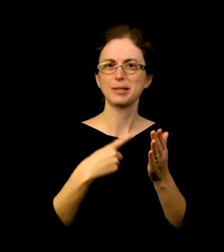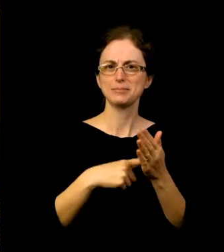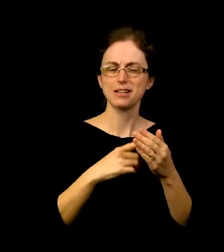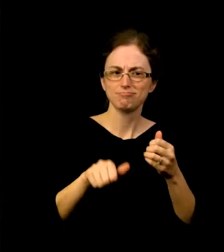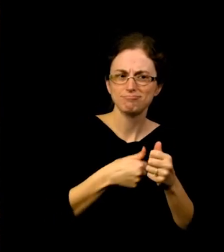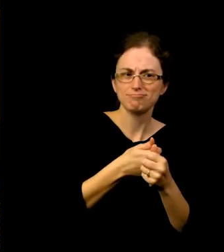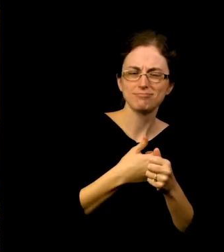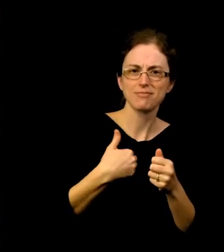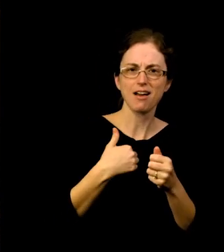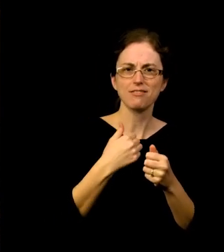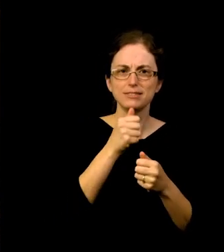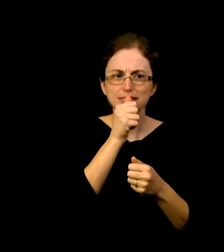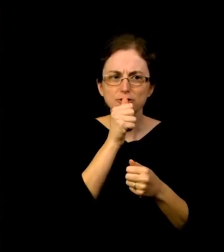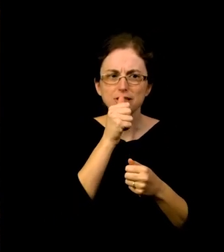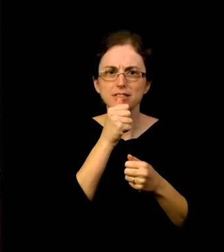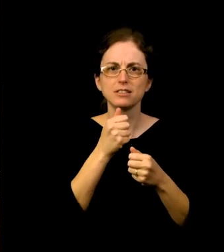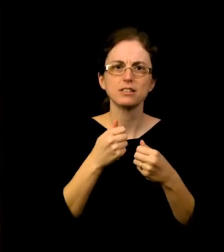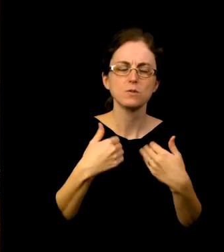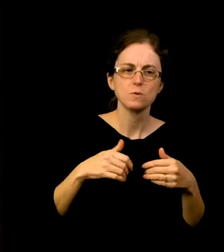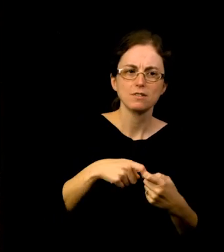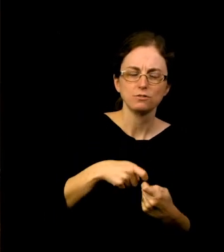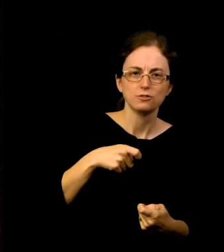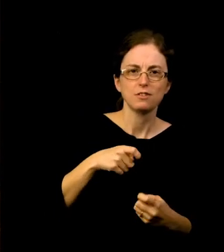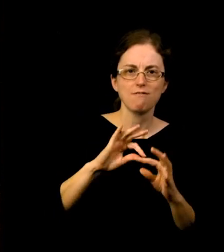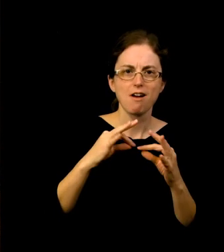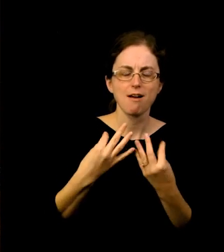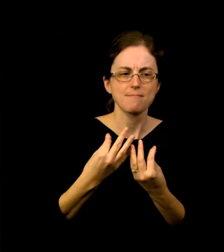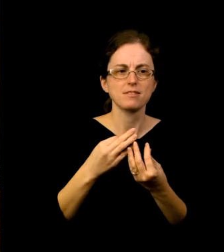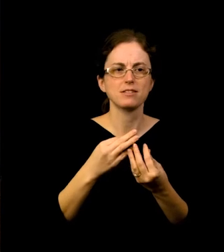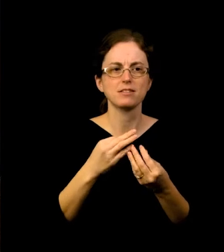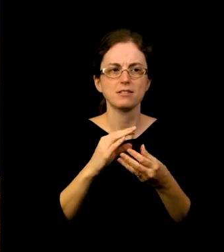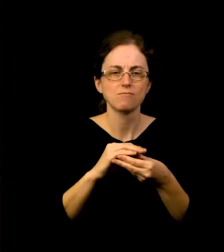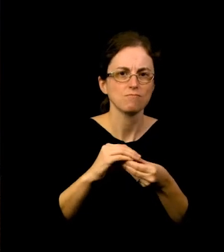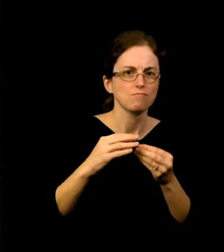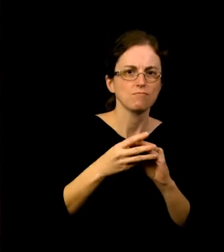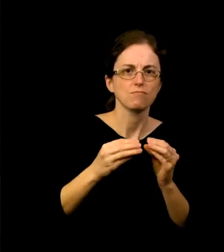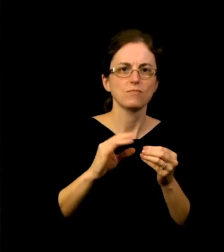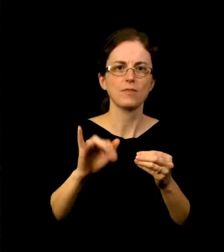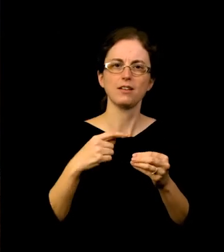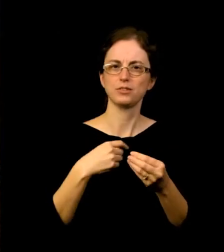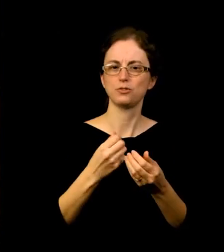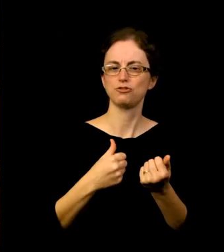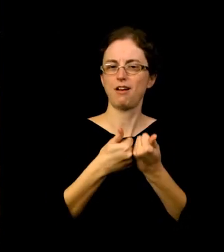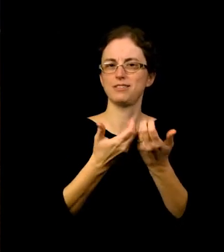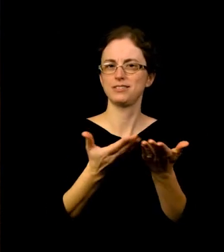the surface, challenging the viewer to construct the unspoken narrative of these small but powerful images